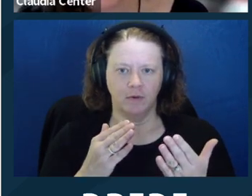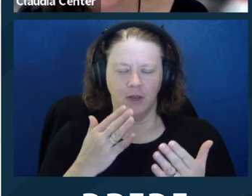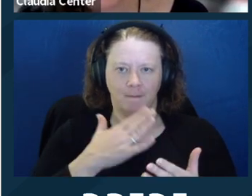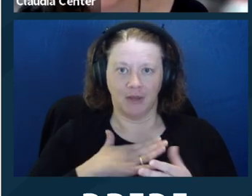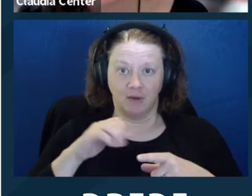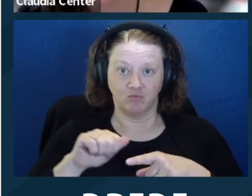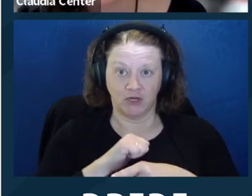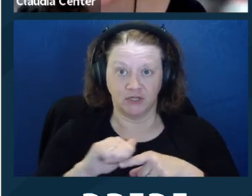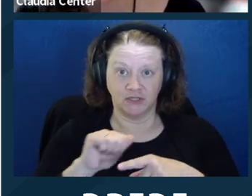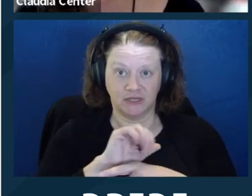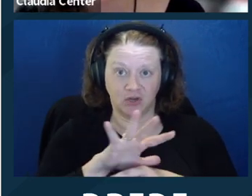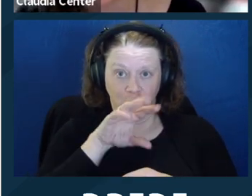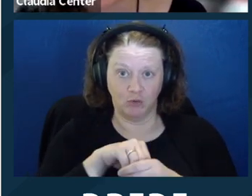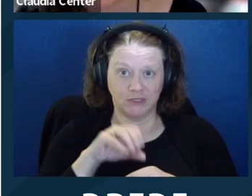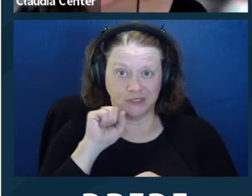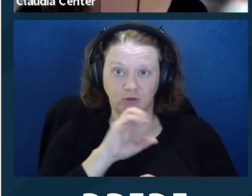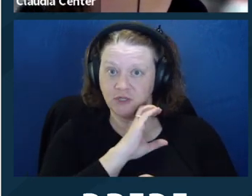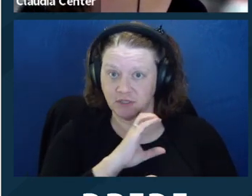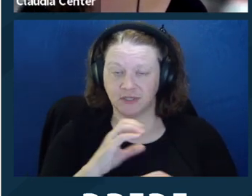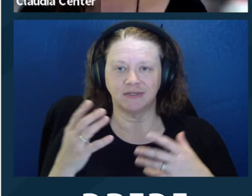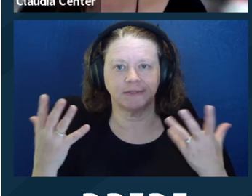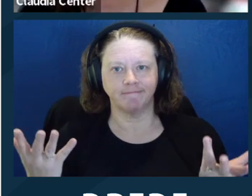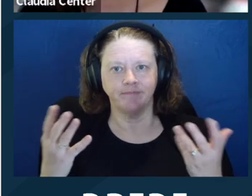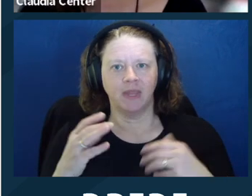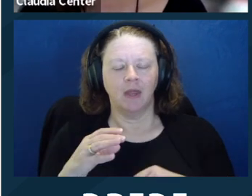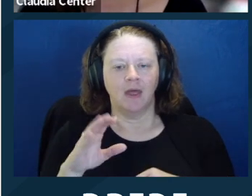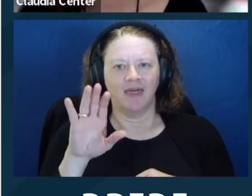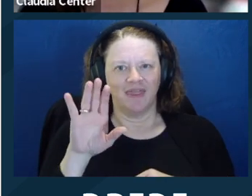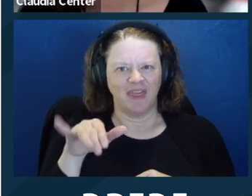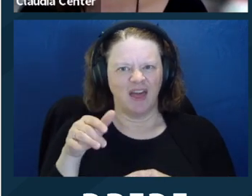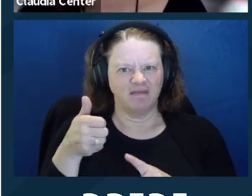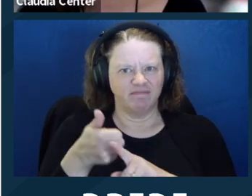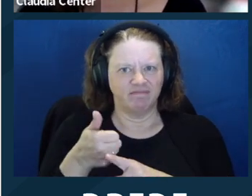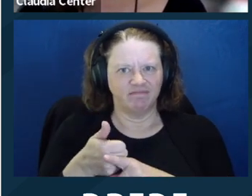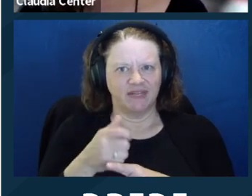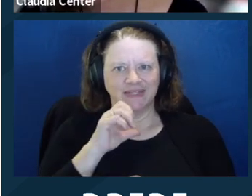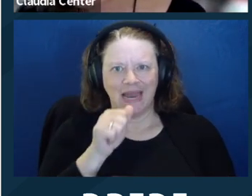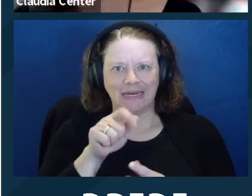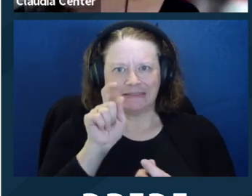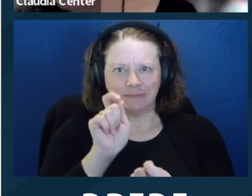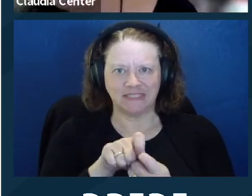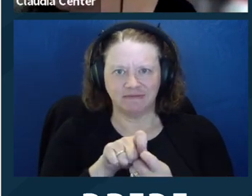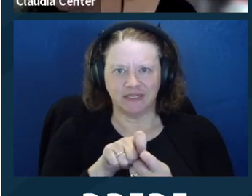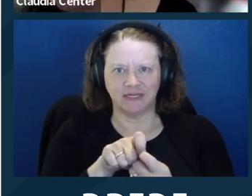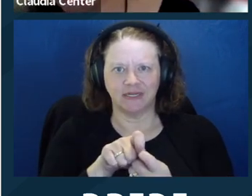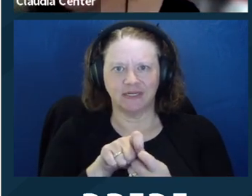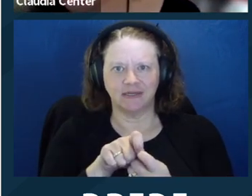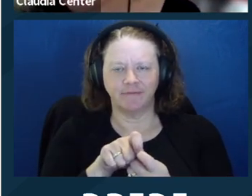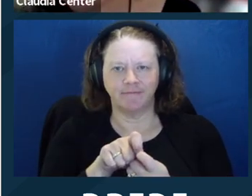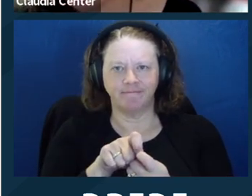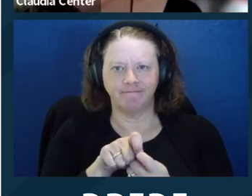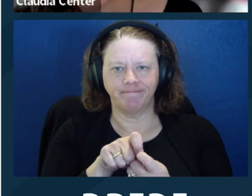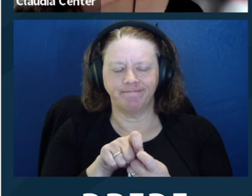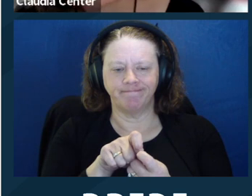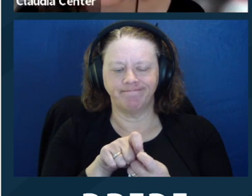a specific expert area for me, but I would certainly ask for a copy of the power of attorney.